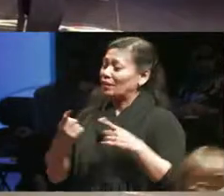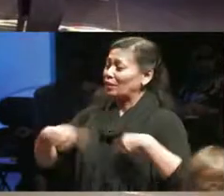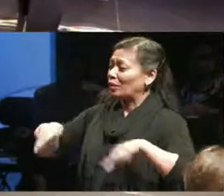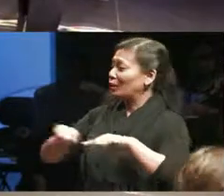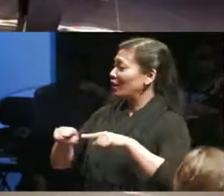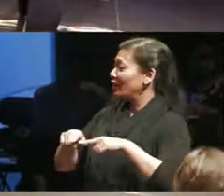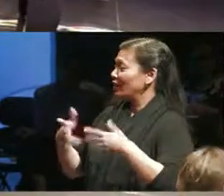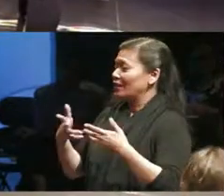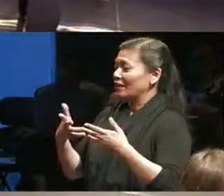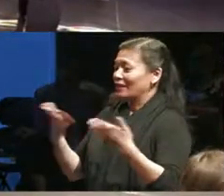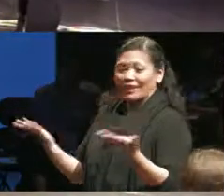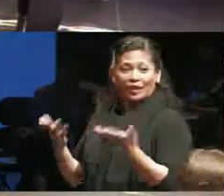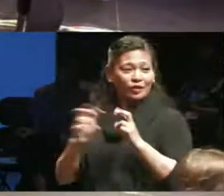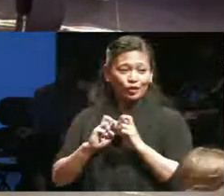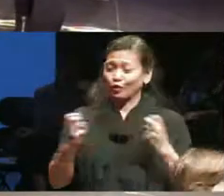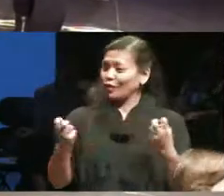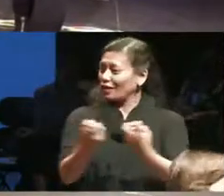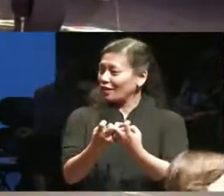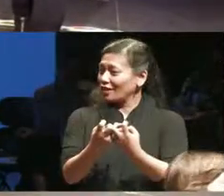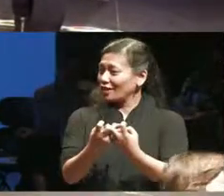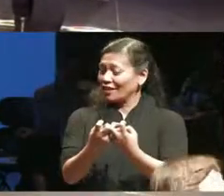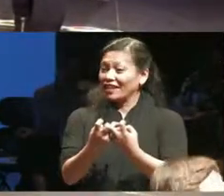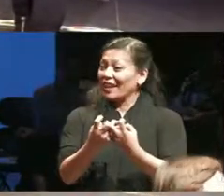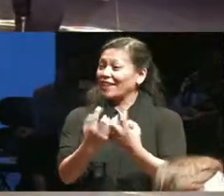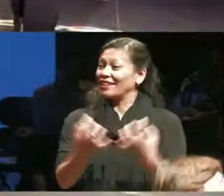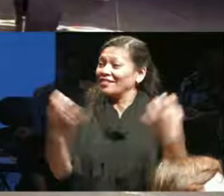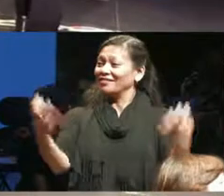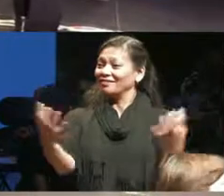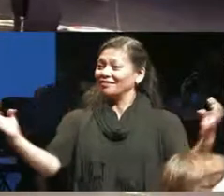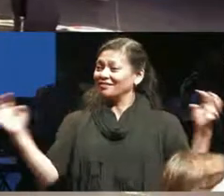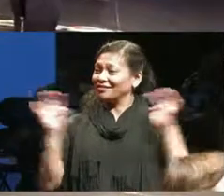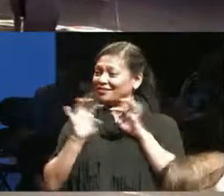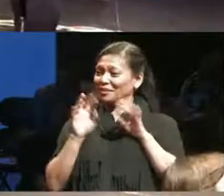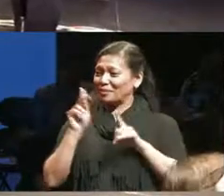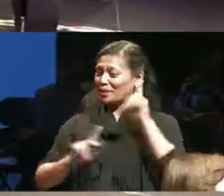state we are in a circle I'm surrounded by people and this is precarious and I